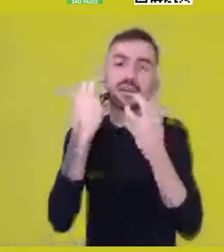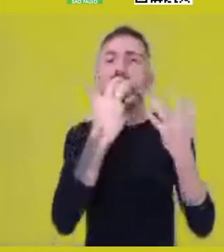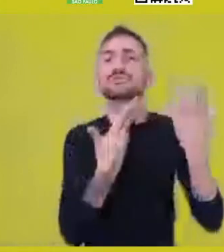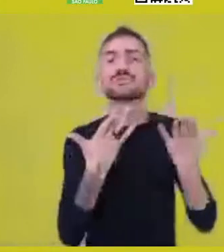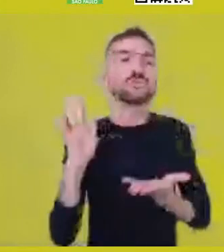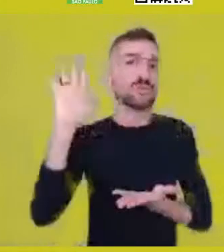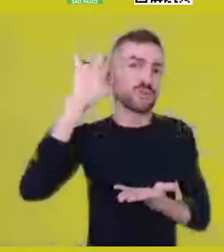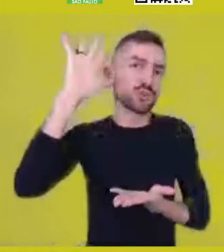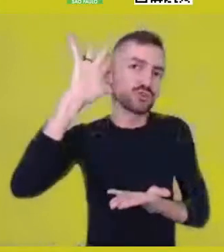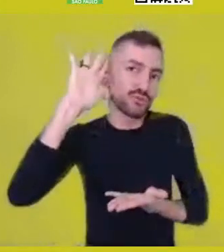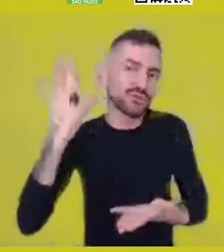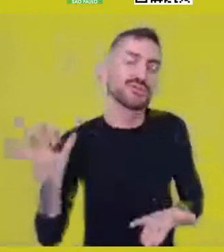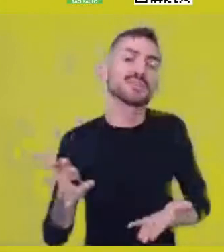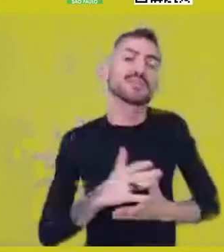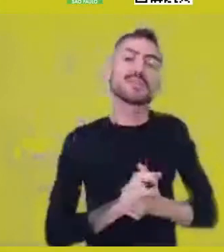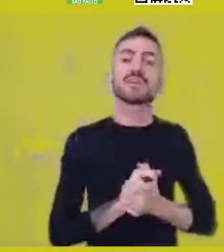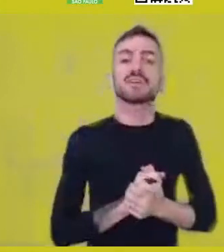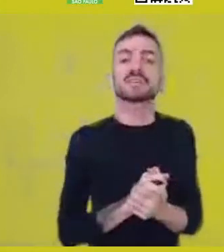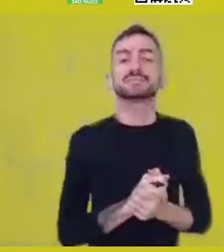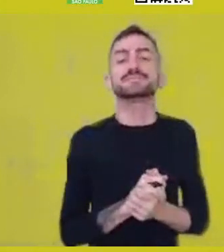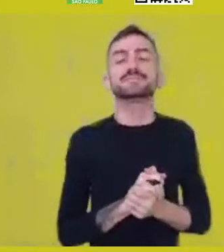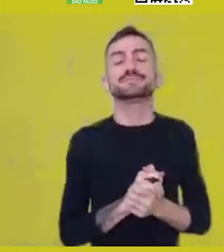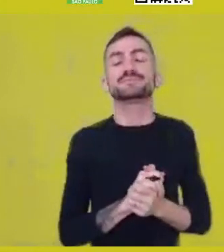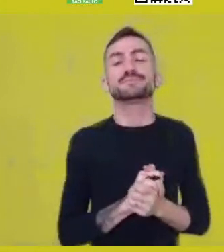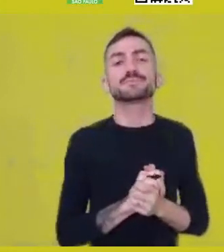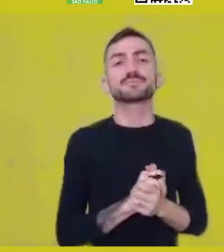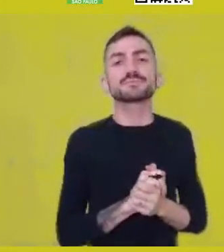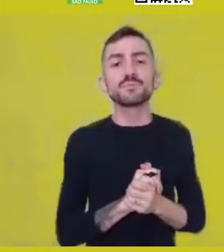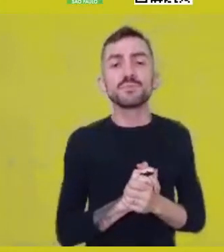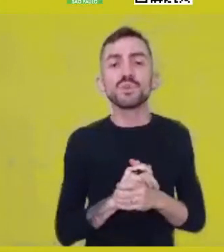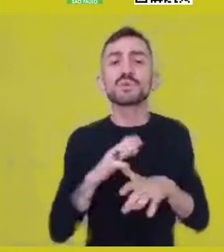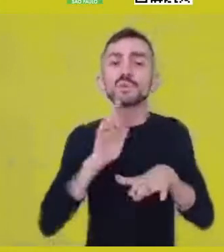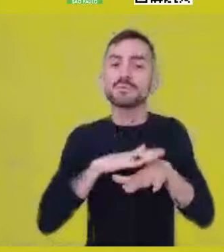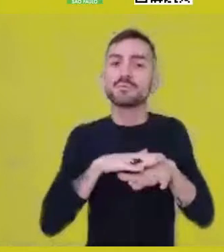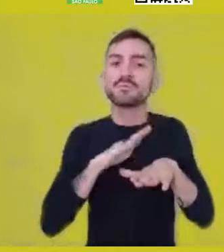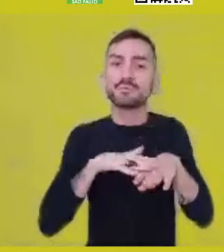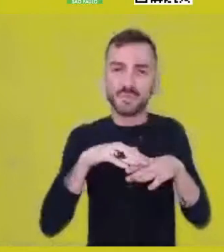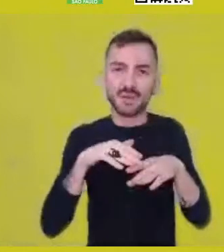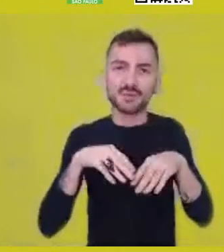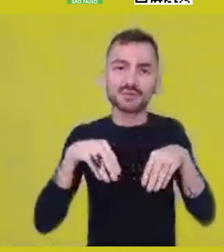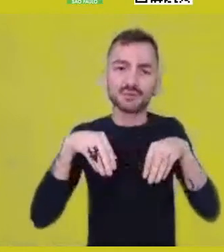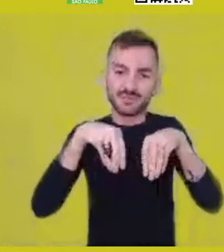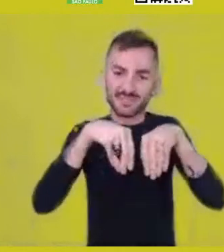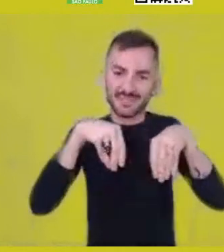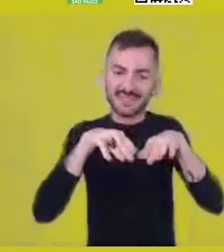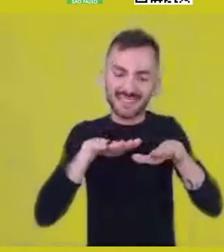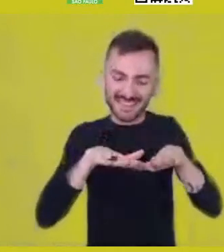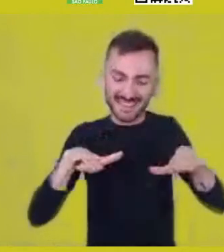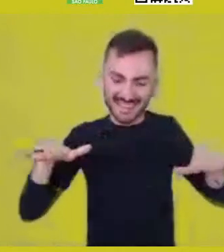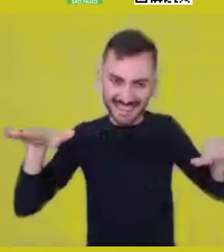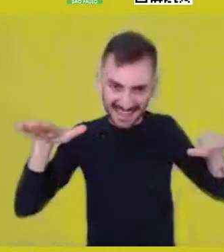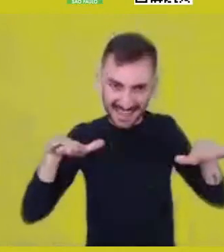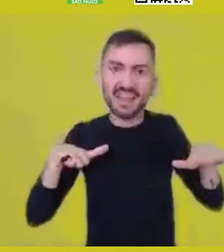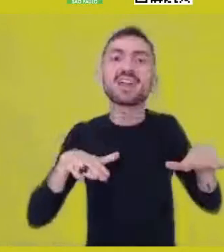what scratches the ground, what brings its points,